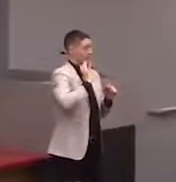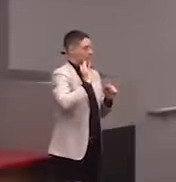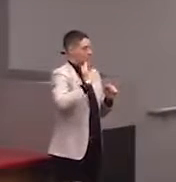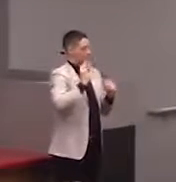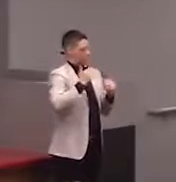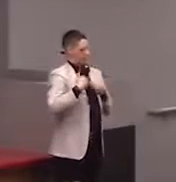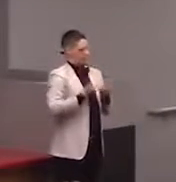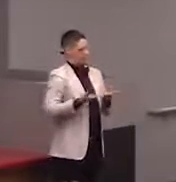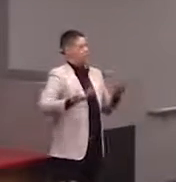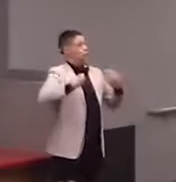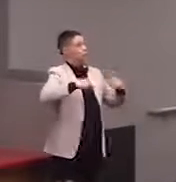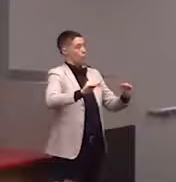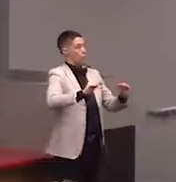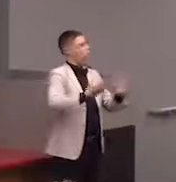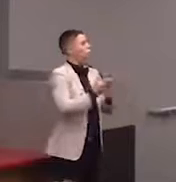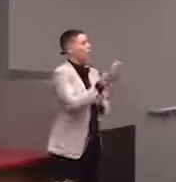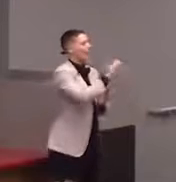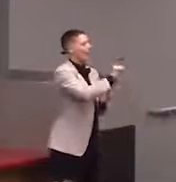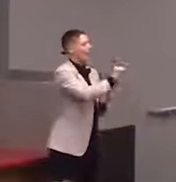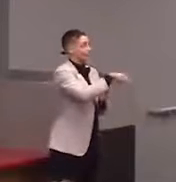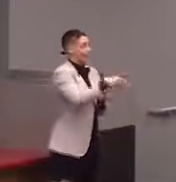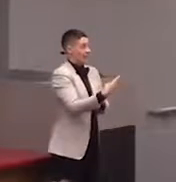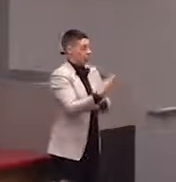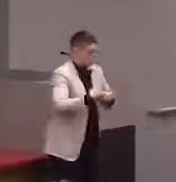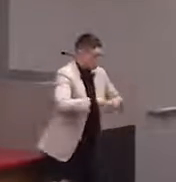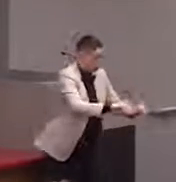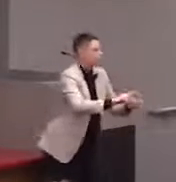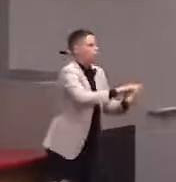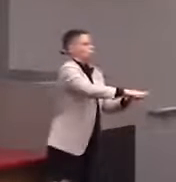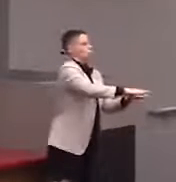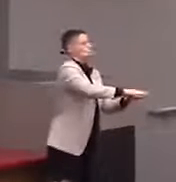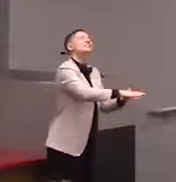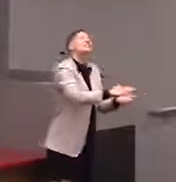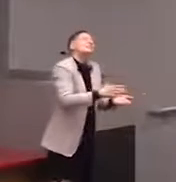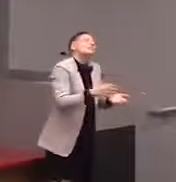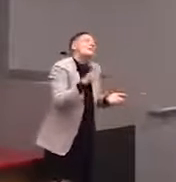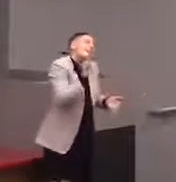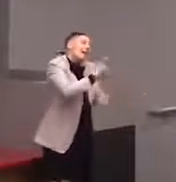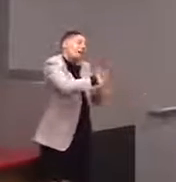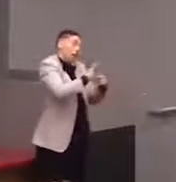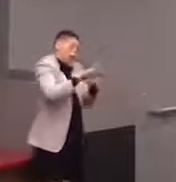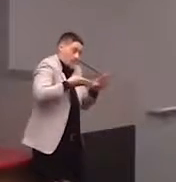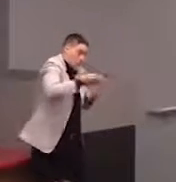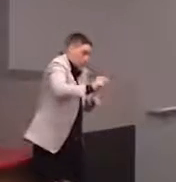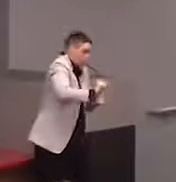sold through APH for schools. We haven't done that in a while, and I think